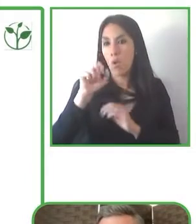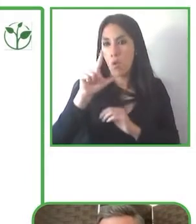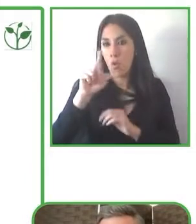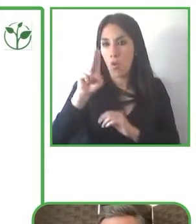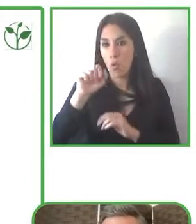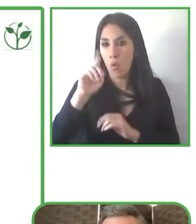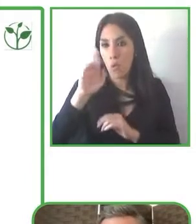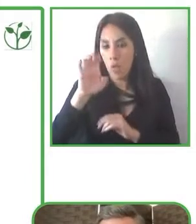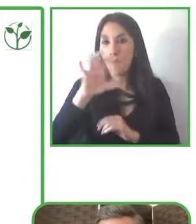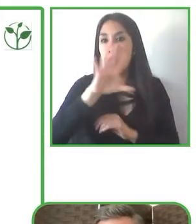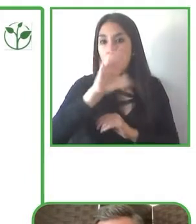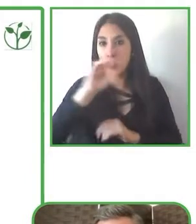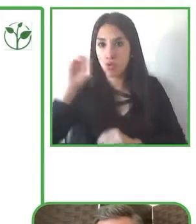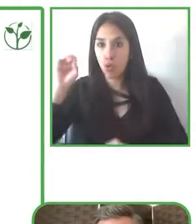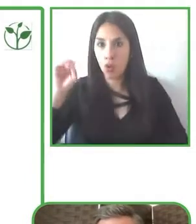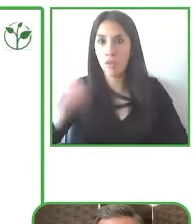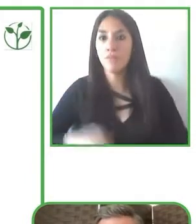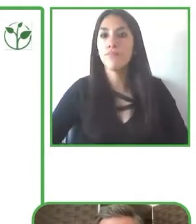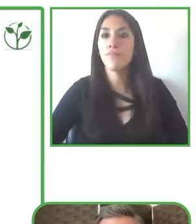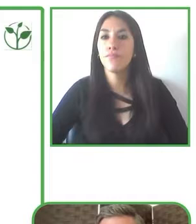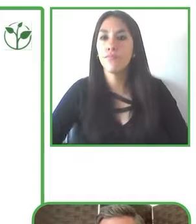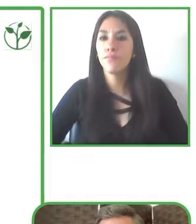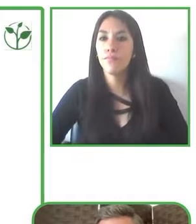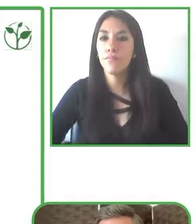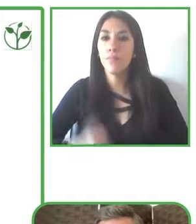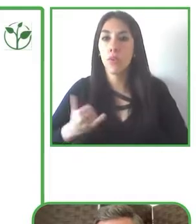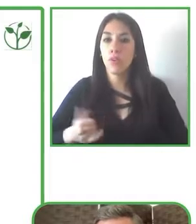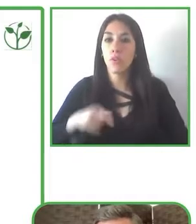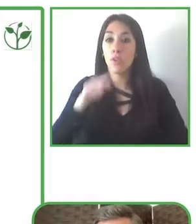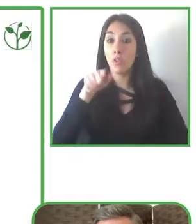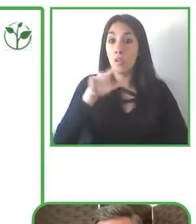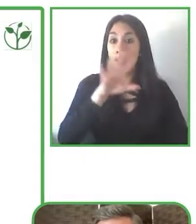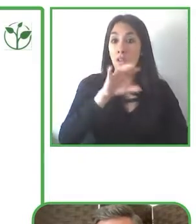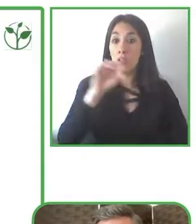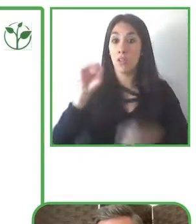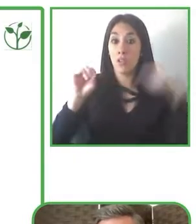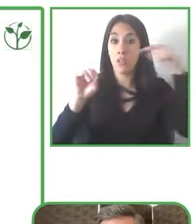influence and the scale of their companies to create systems change.